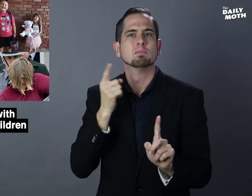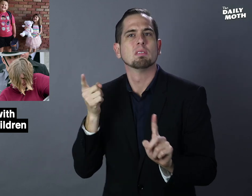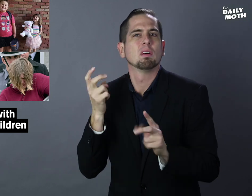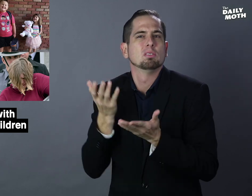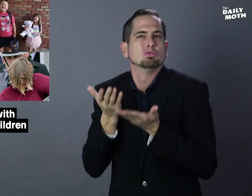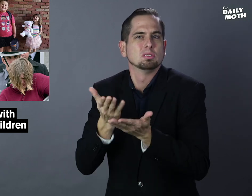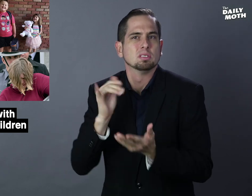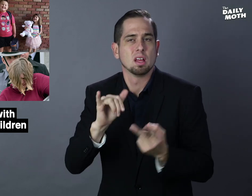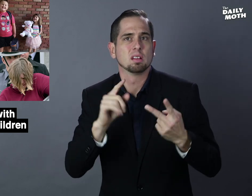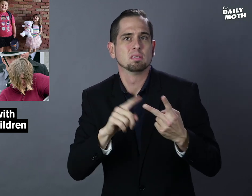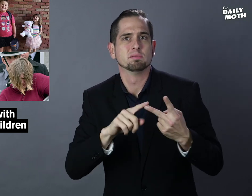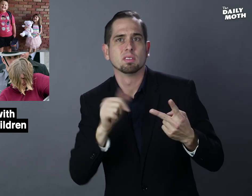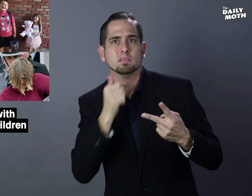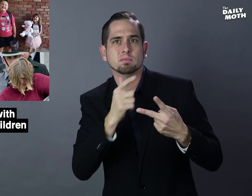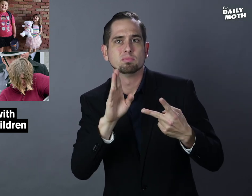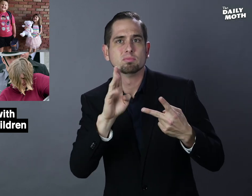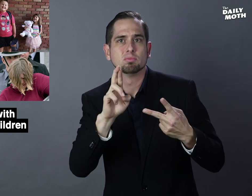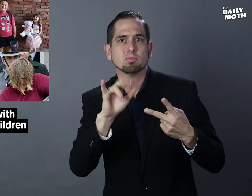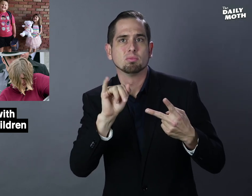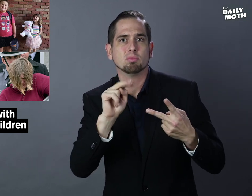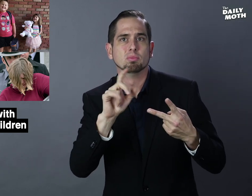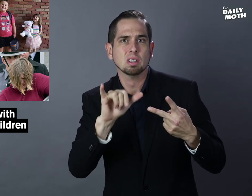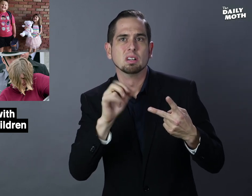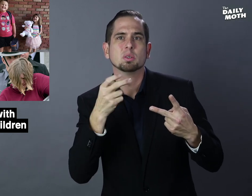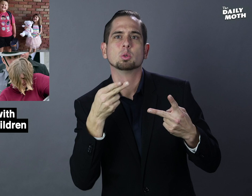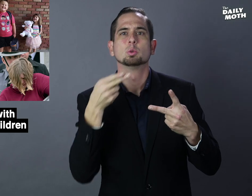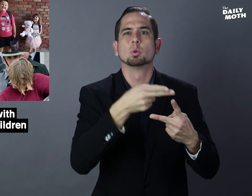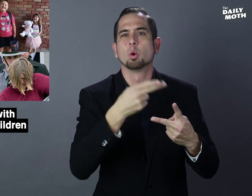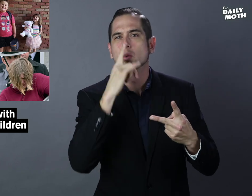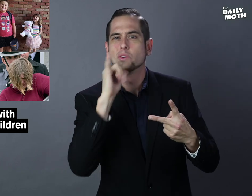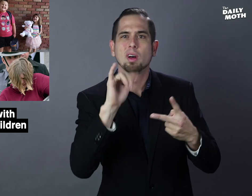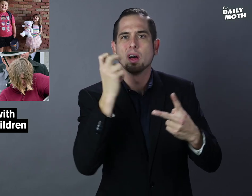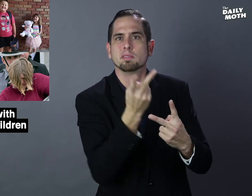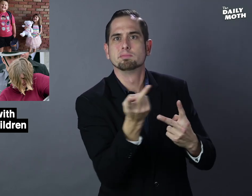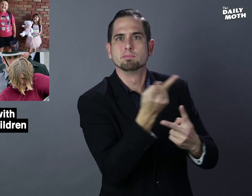suggesting that Brinley joined him in some kind